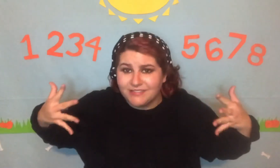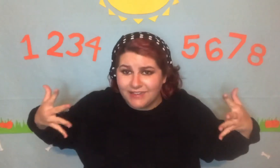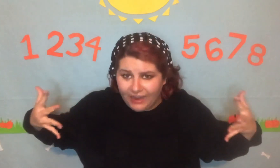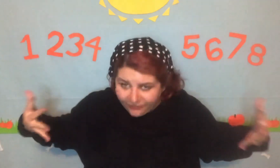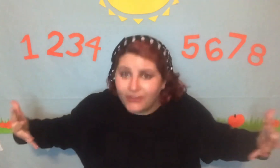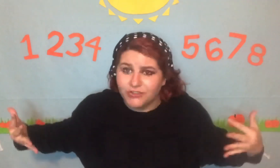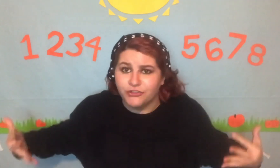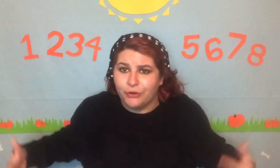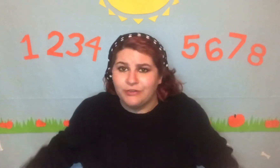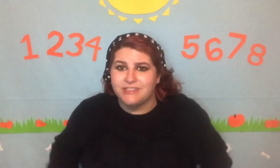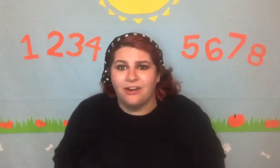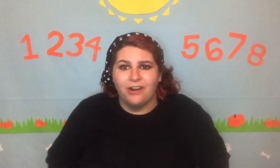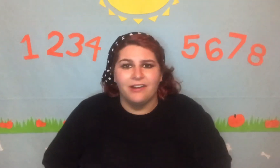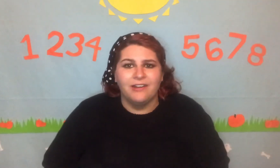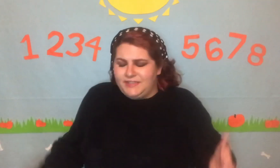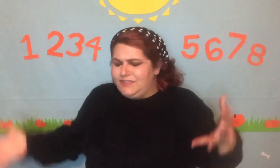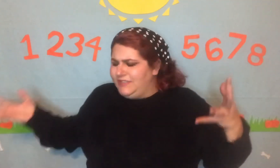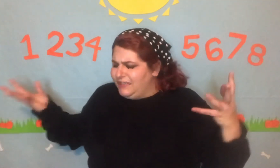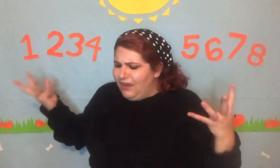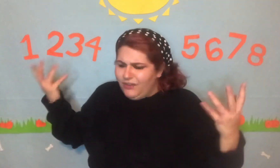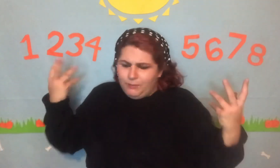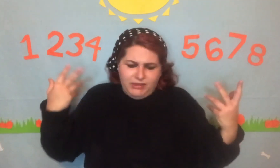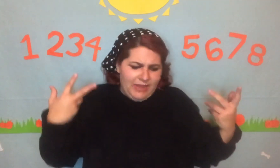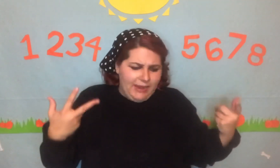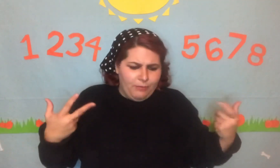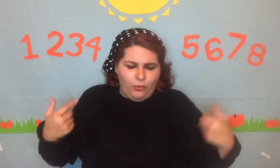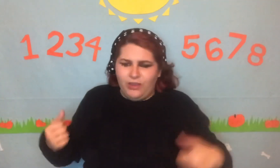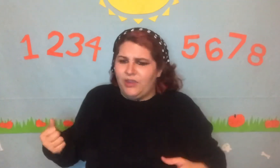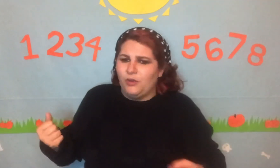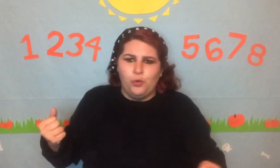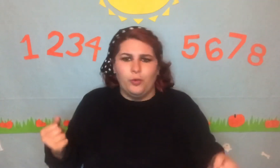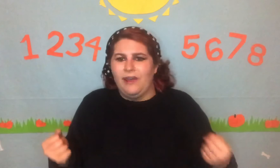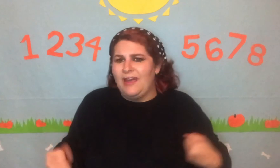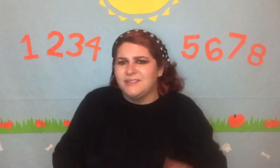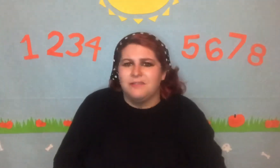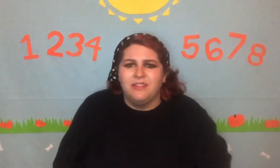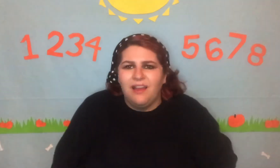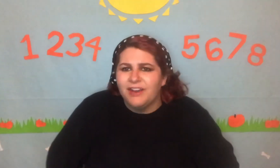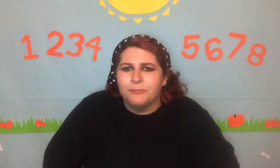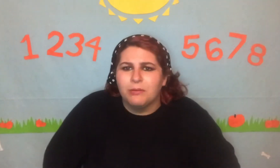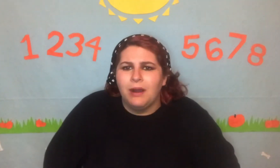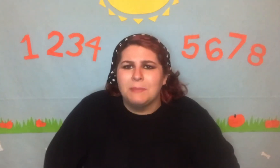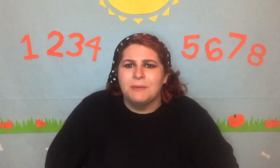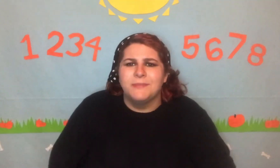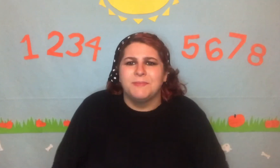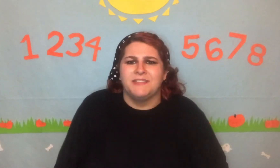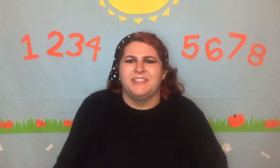character Tony Stark. This young playboy who has a lot of problems but you know